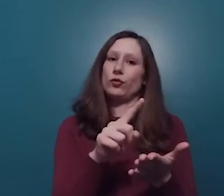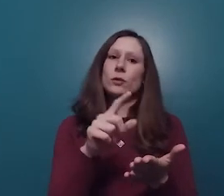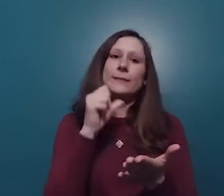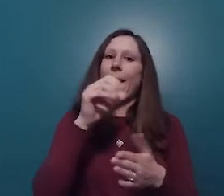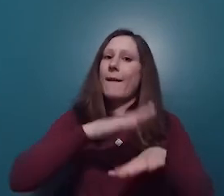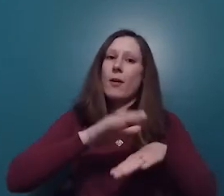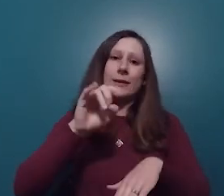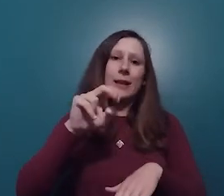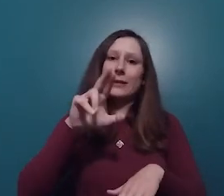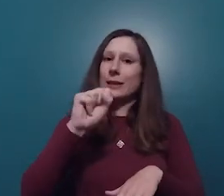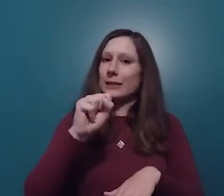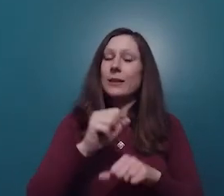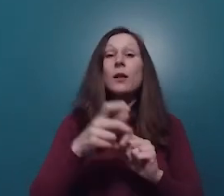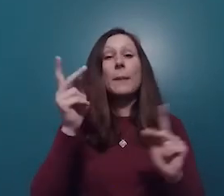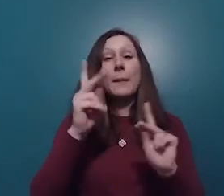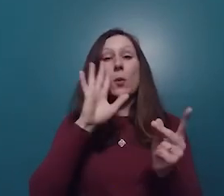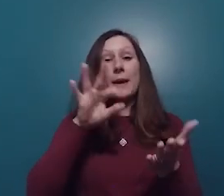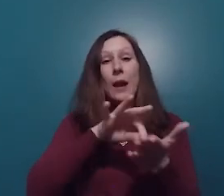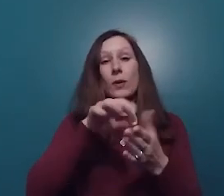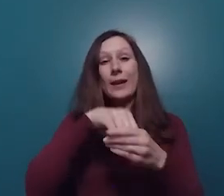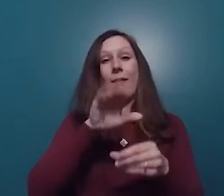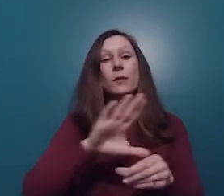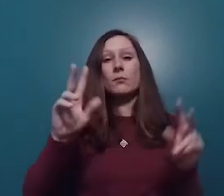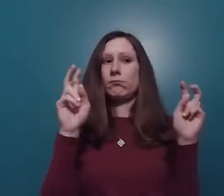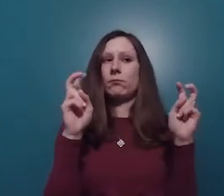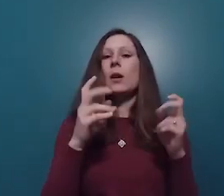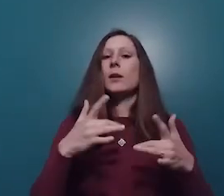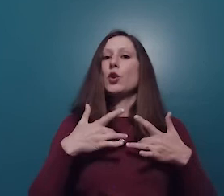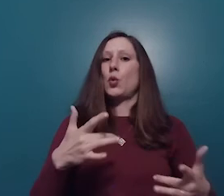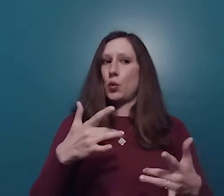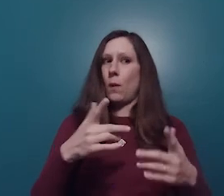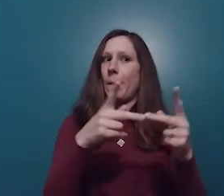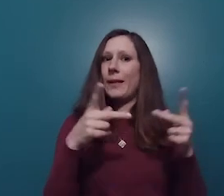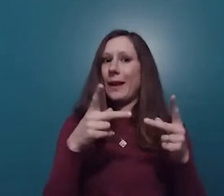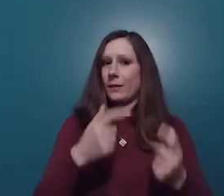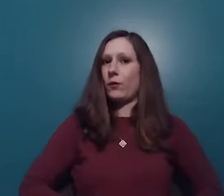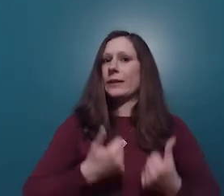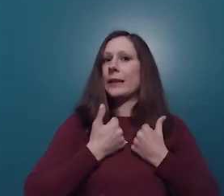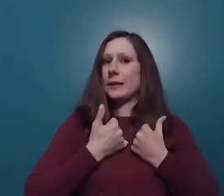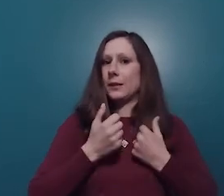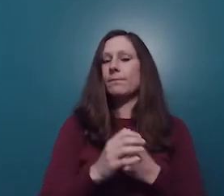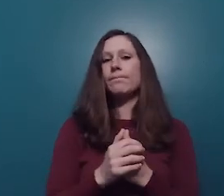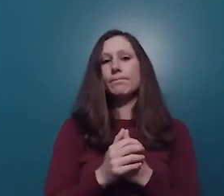the 2020 census. And people are counted in their quote "usual place of residence".